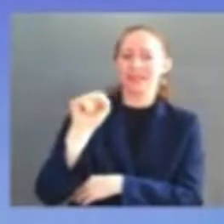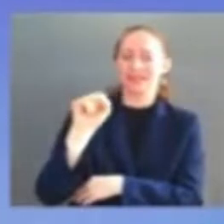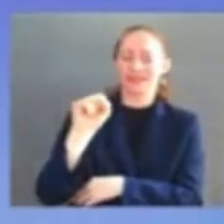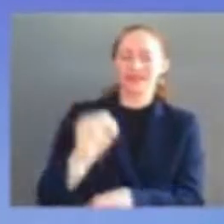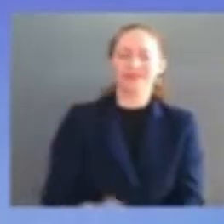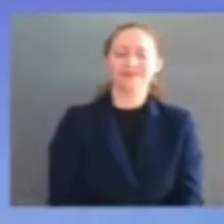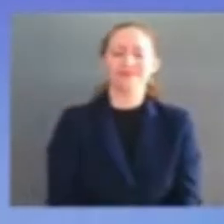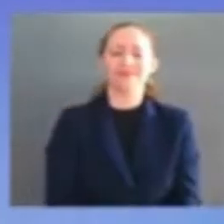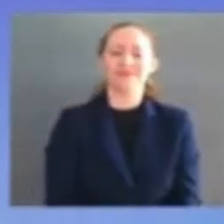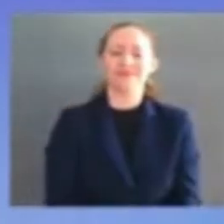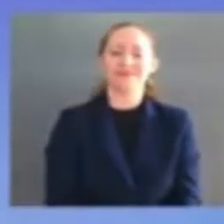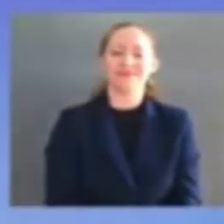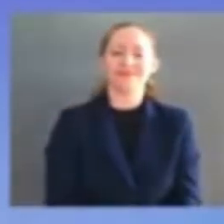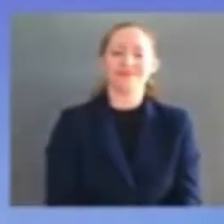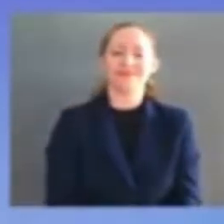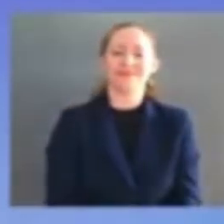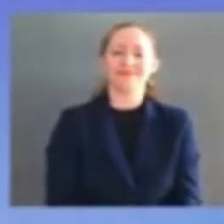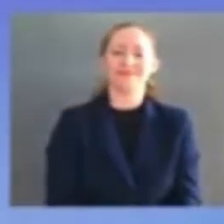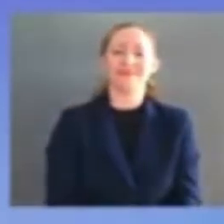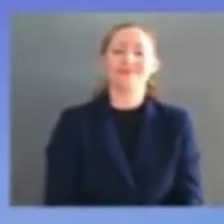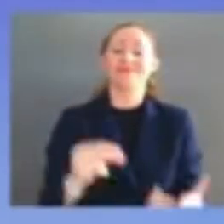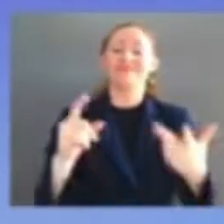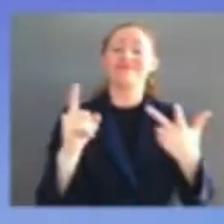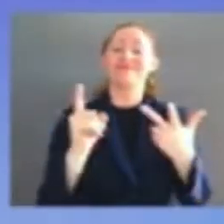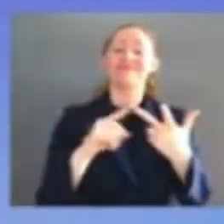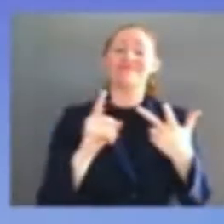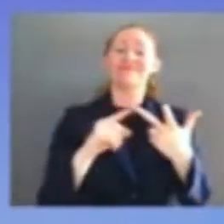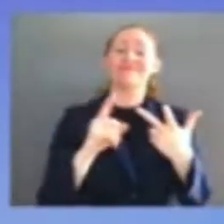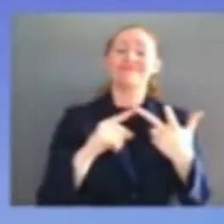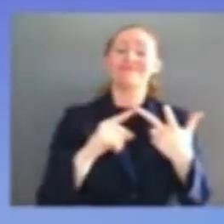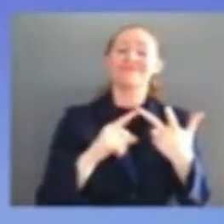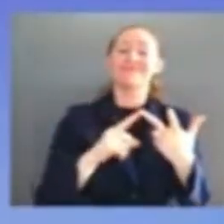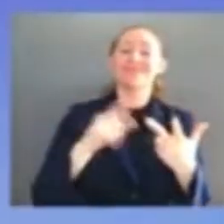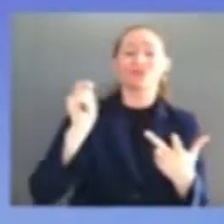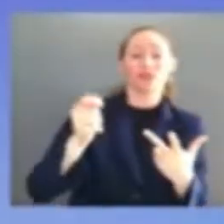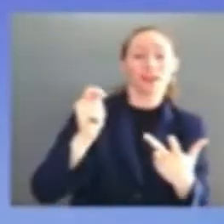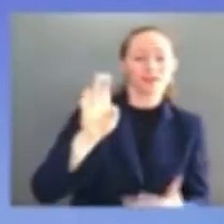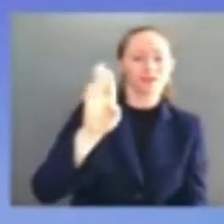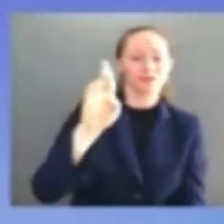is an exceptional public servant and i could not have had better role models